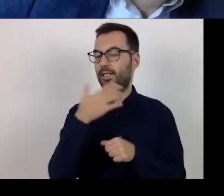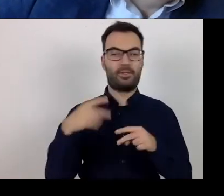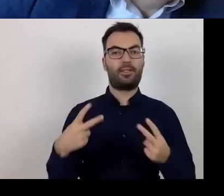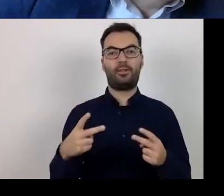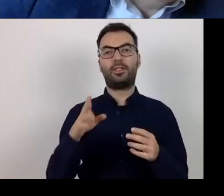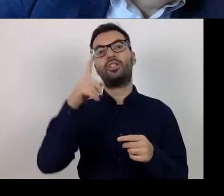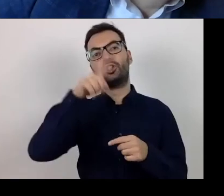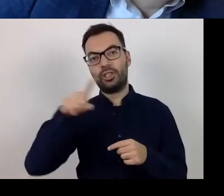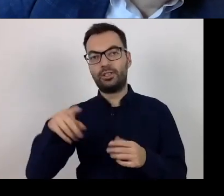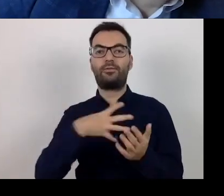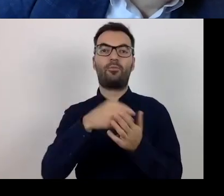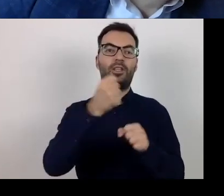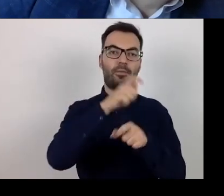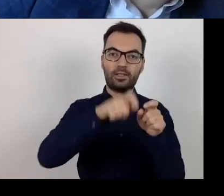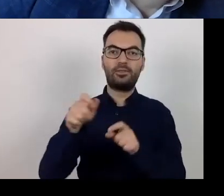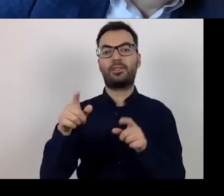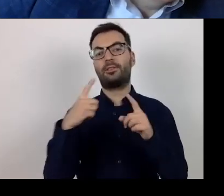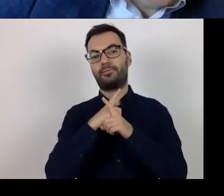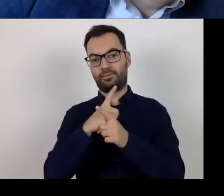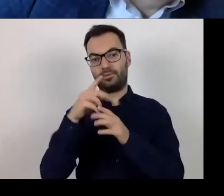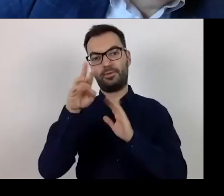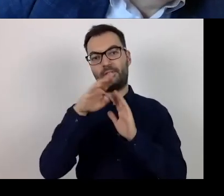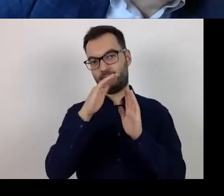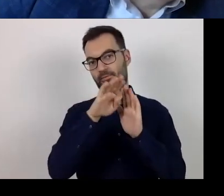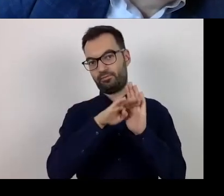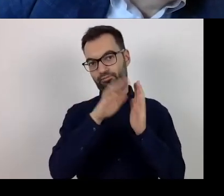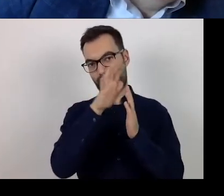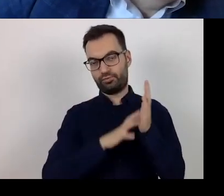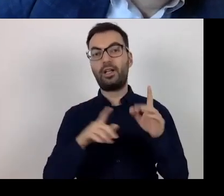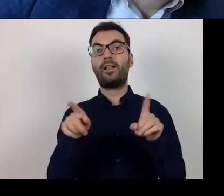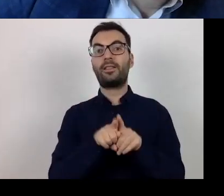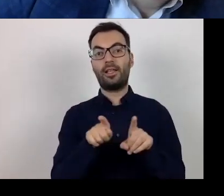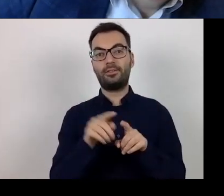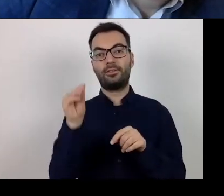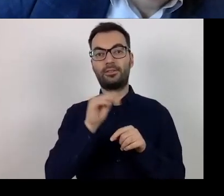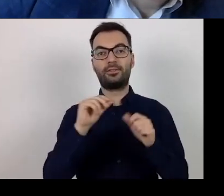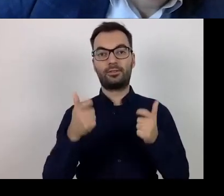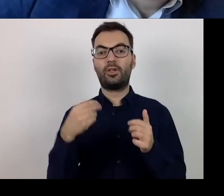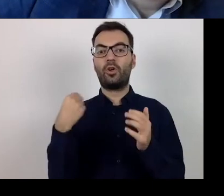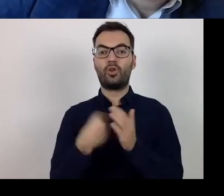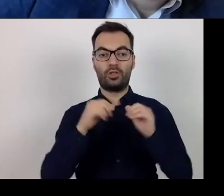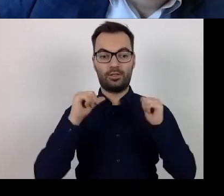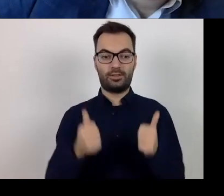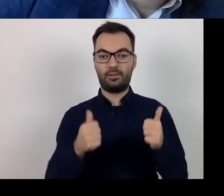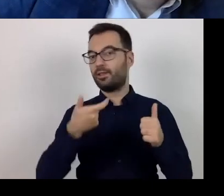rent and remuneration, as described above. Meals will not constitute fixed costs,